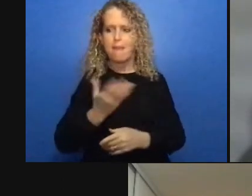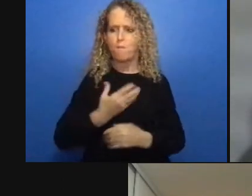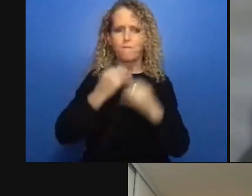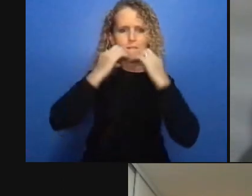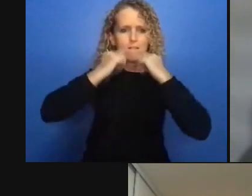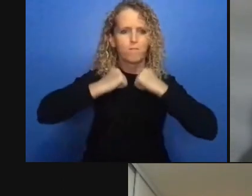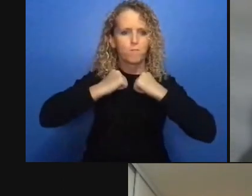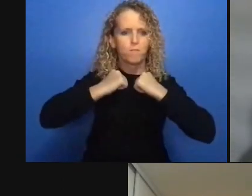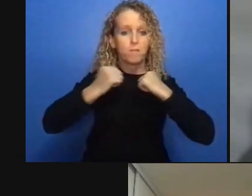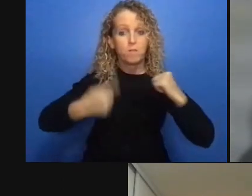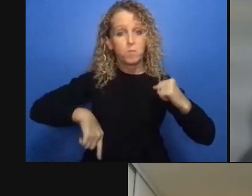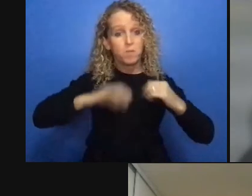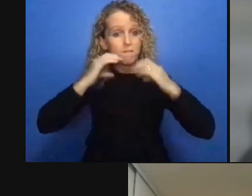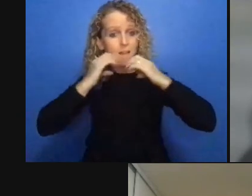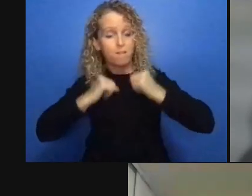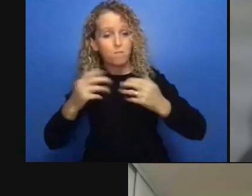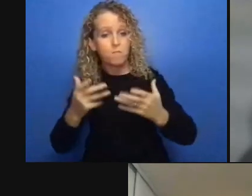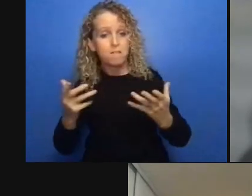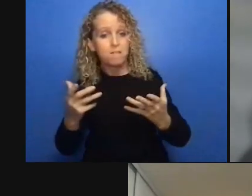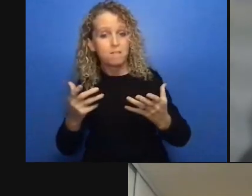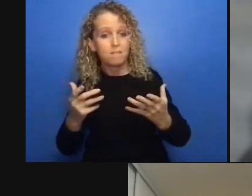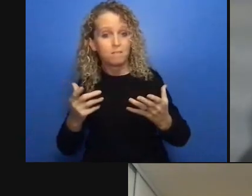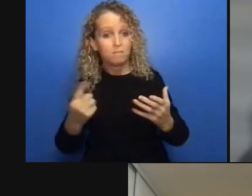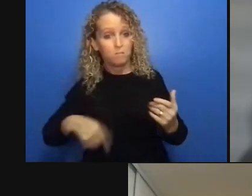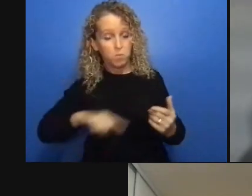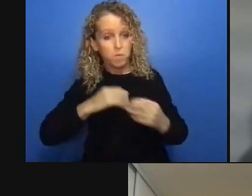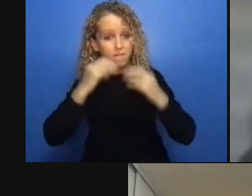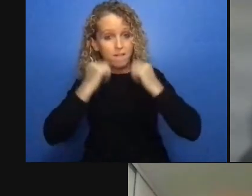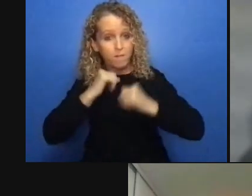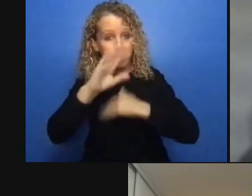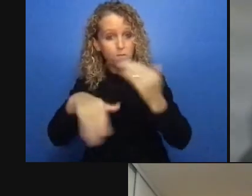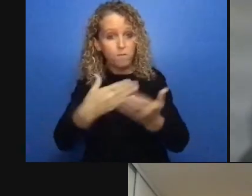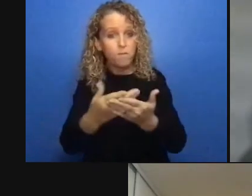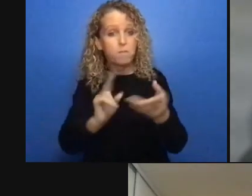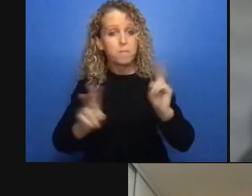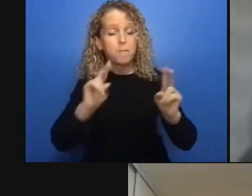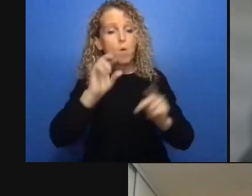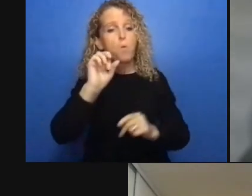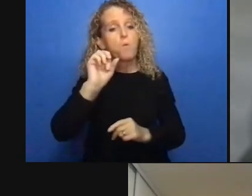we also have wonderful interpreters who are are making this work as well and so I just want to